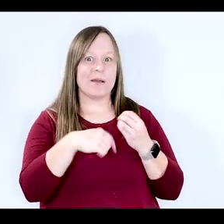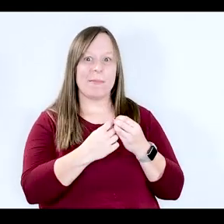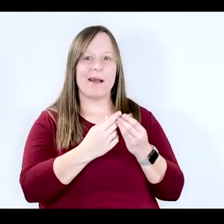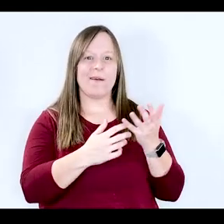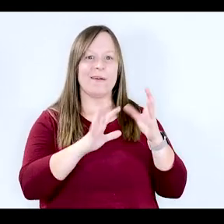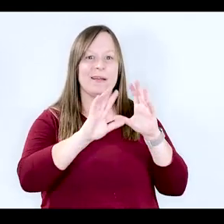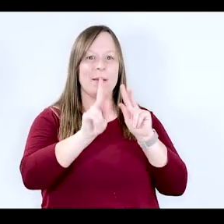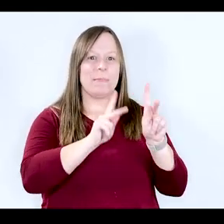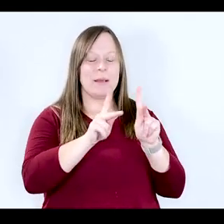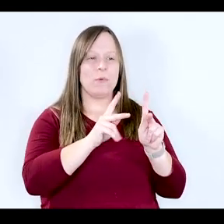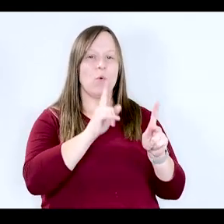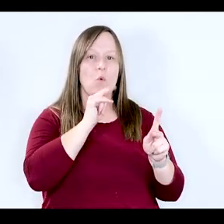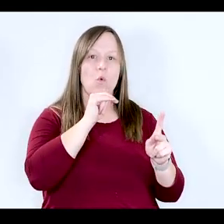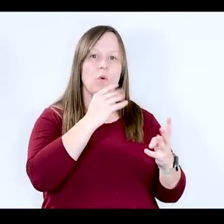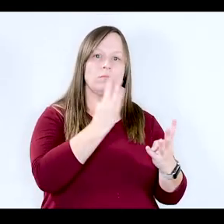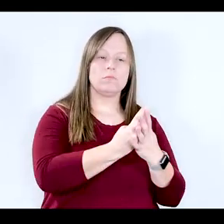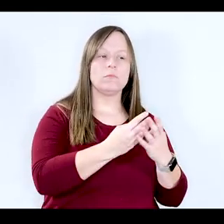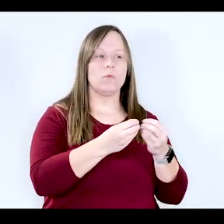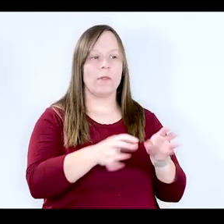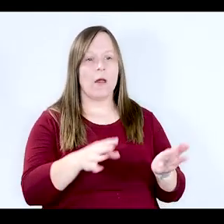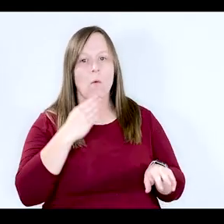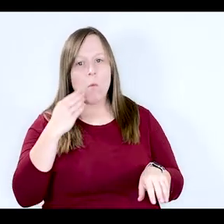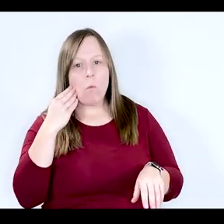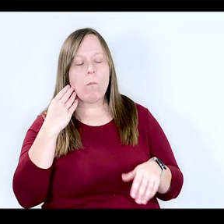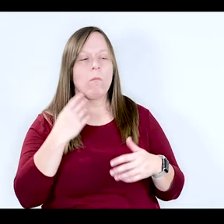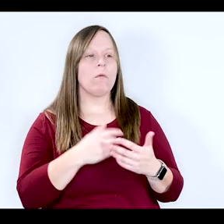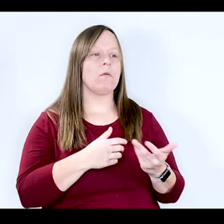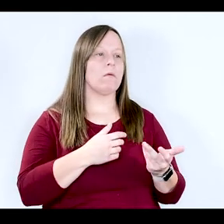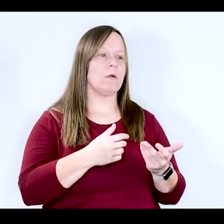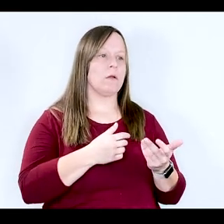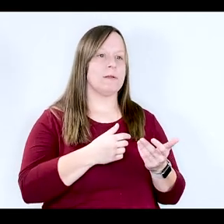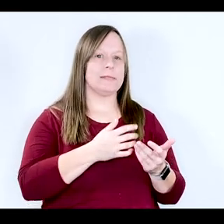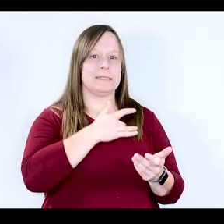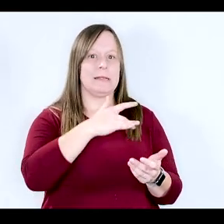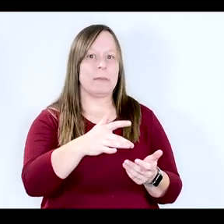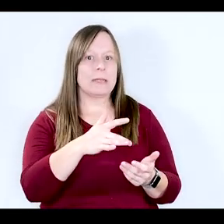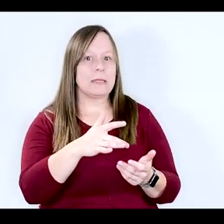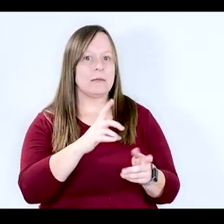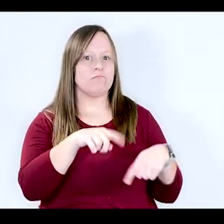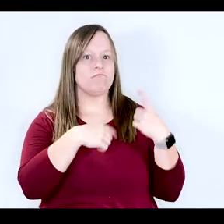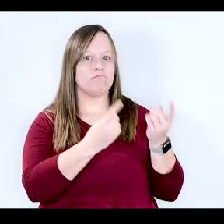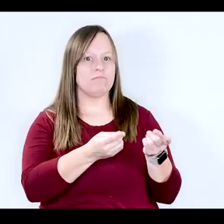populations who are incarcerated, who are homeless, who are more likely to really